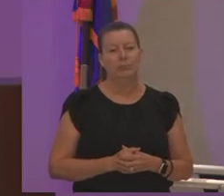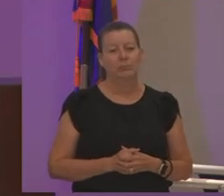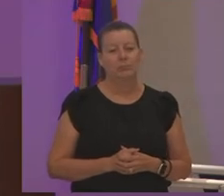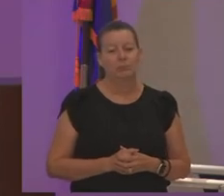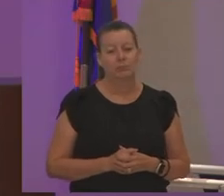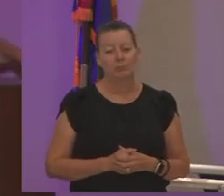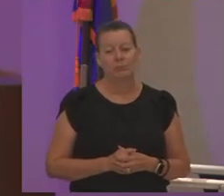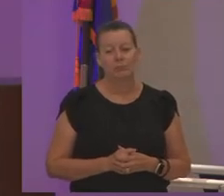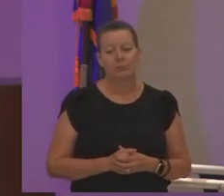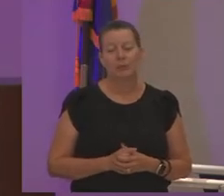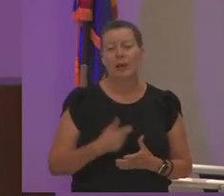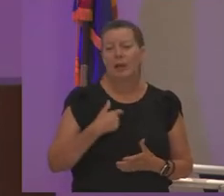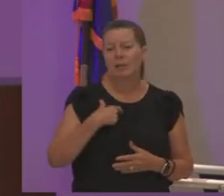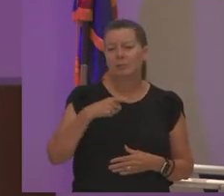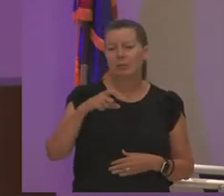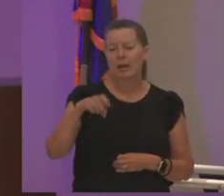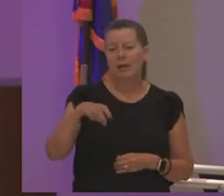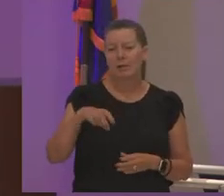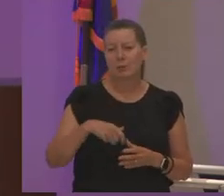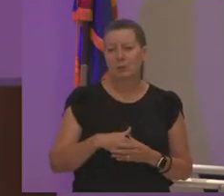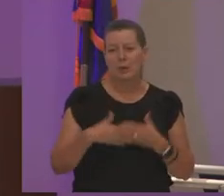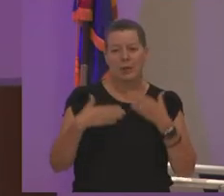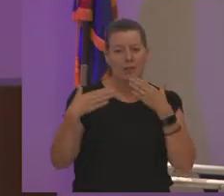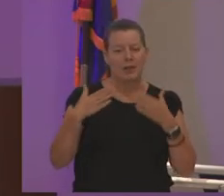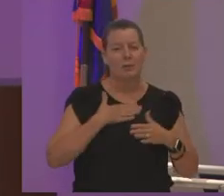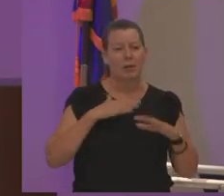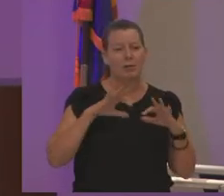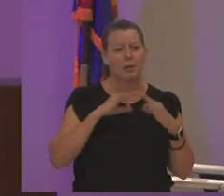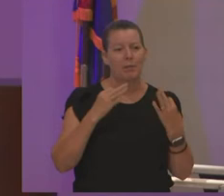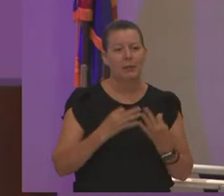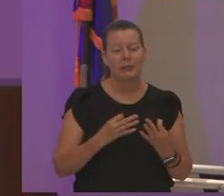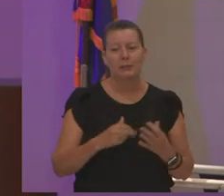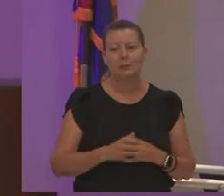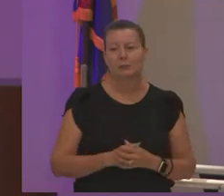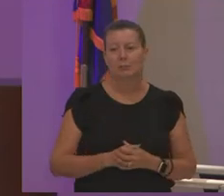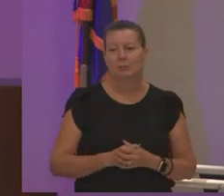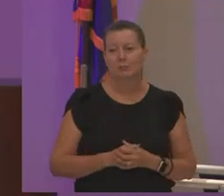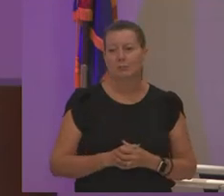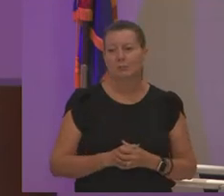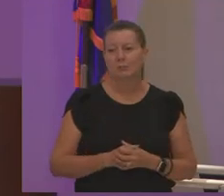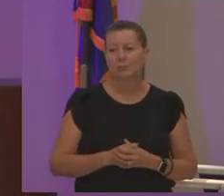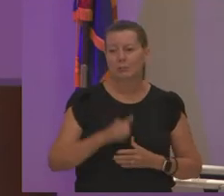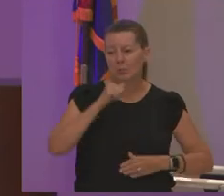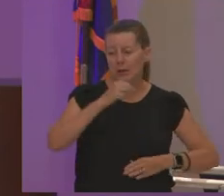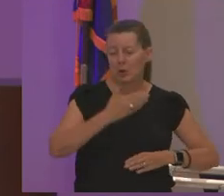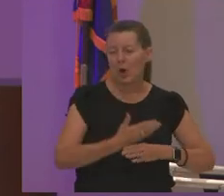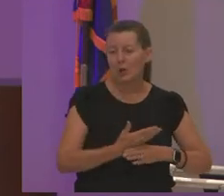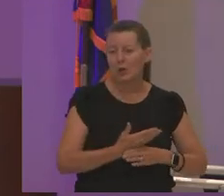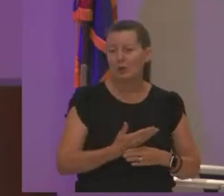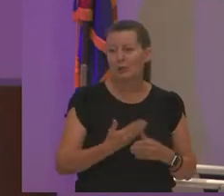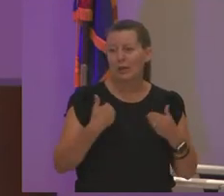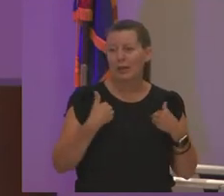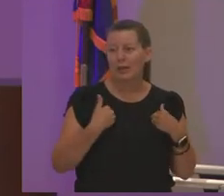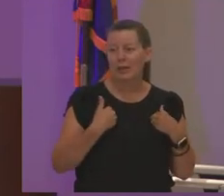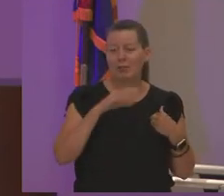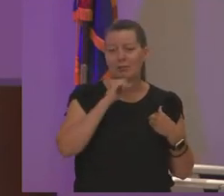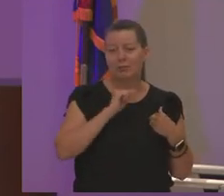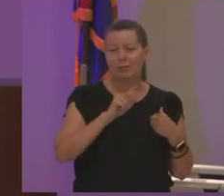i have to thank my family my daughter i have a 23 year old daughter